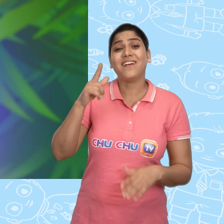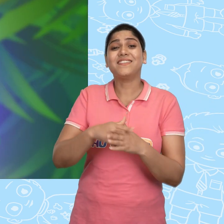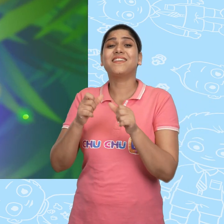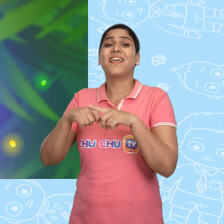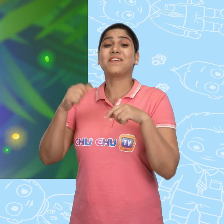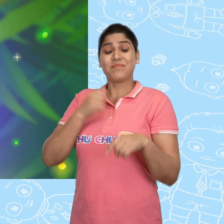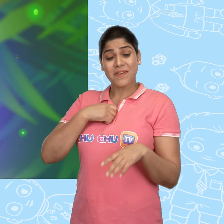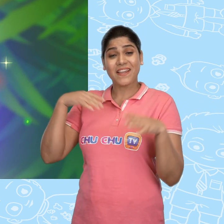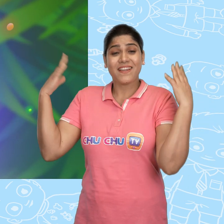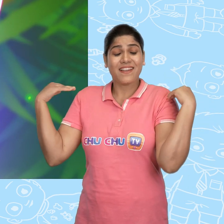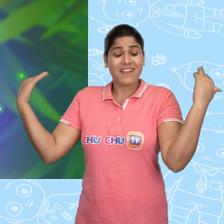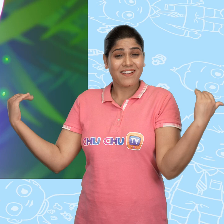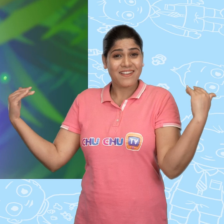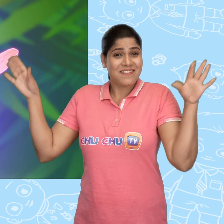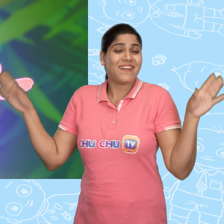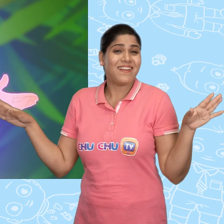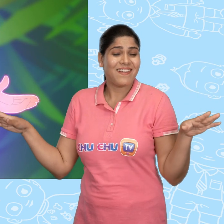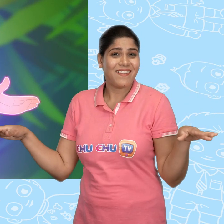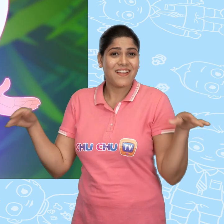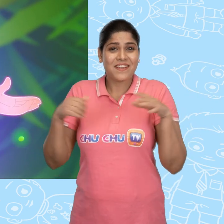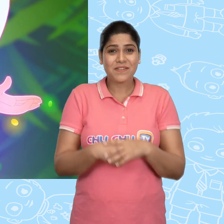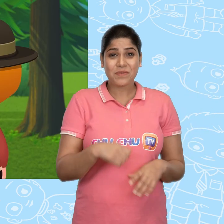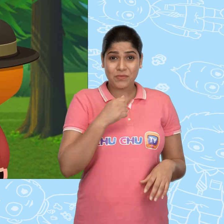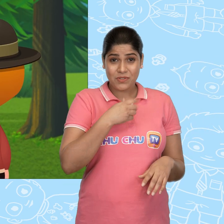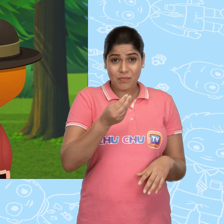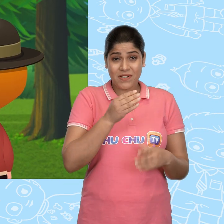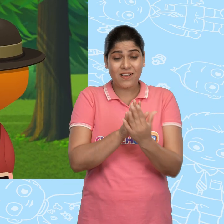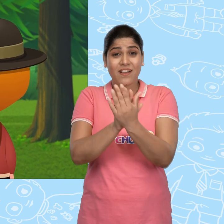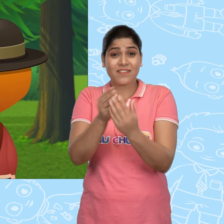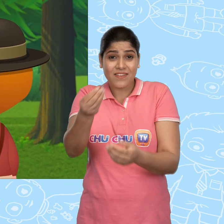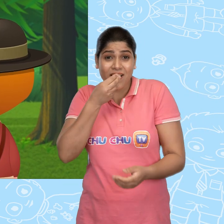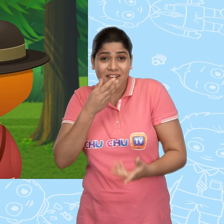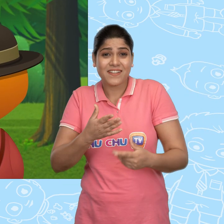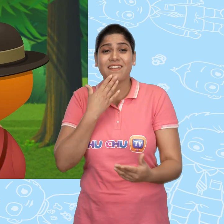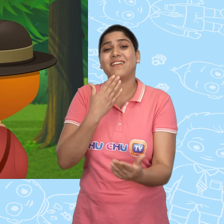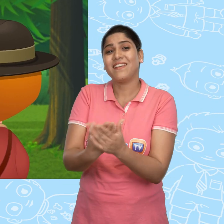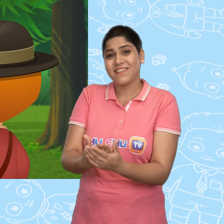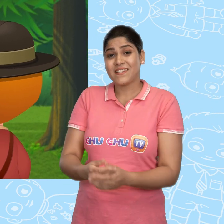Yes, Jack! I'm a fairy! Thank you for sharing your lunch with me.